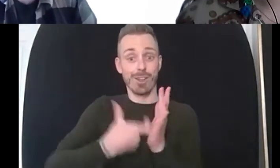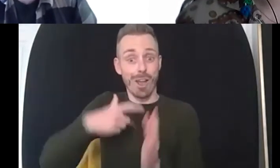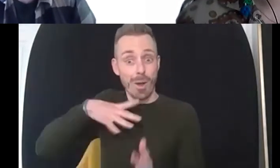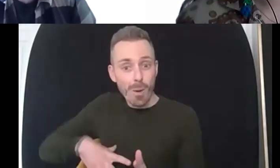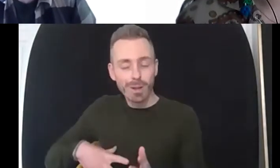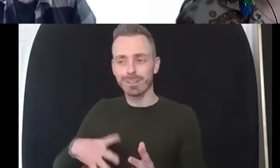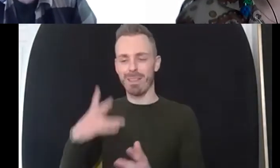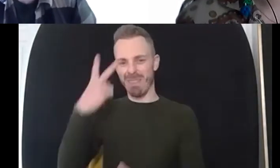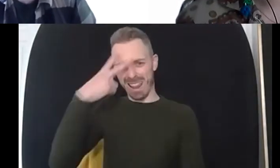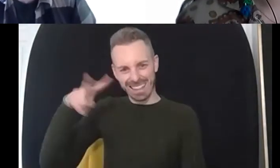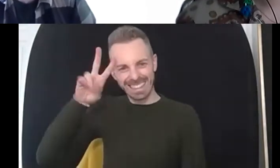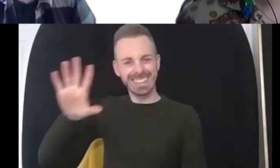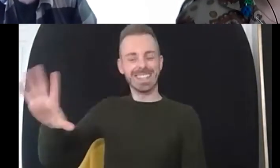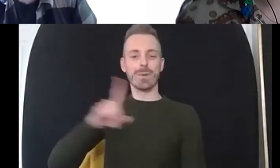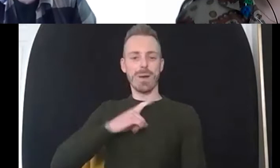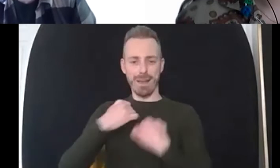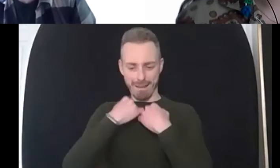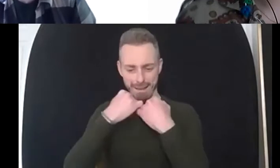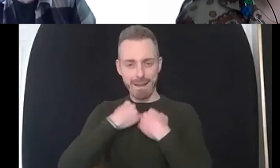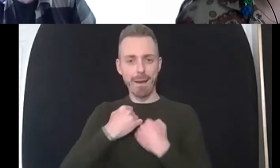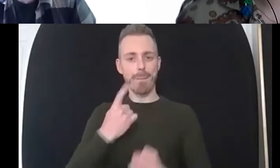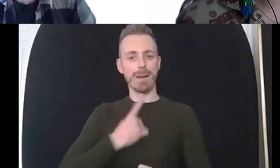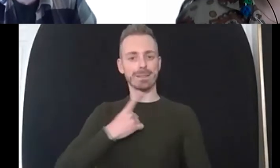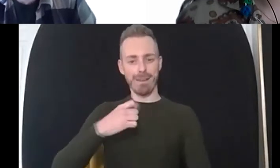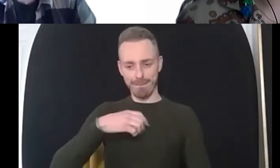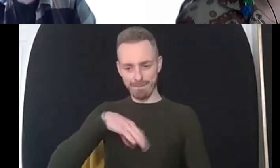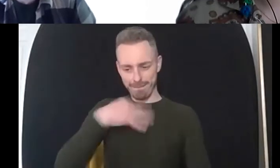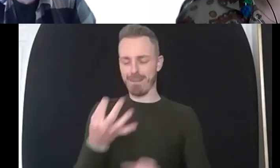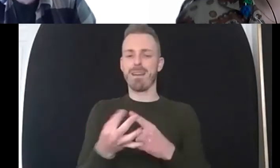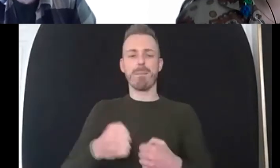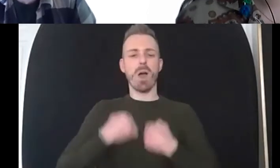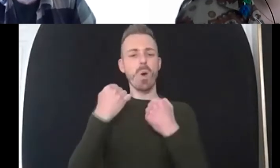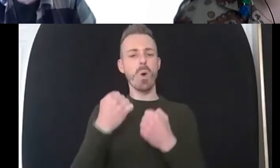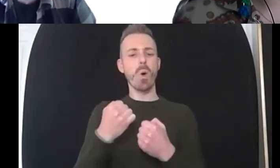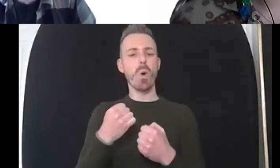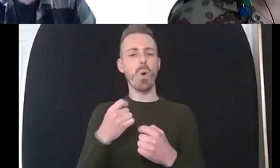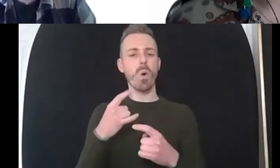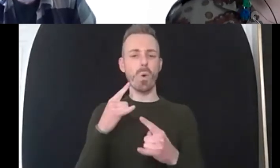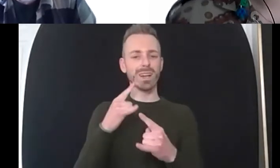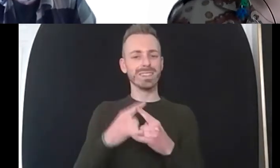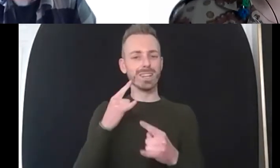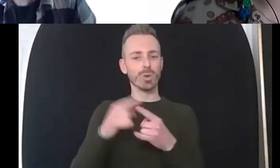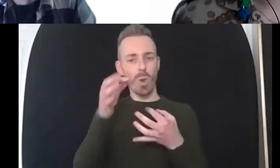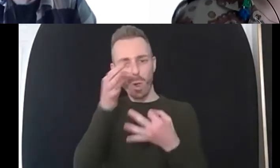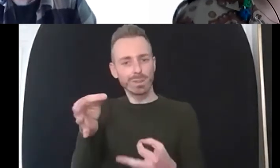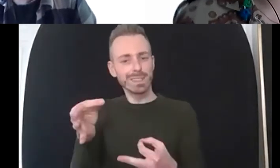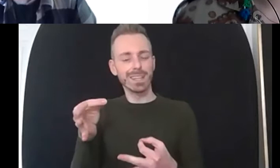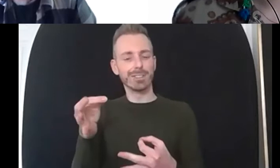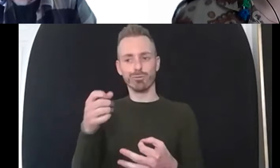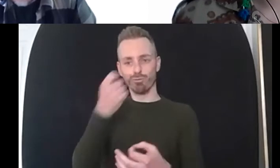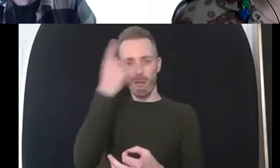more about myself in terms of my own um sexuality uh my sexual orientation um and um so i ended up